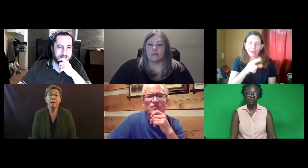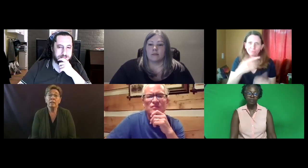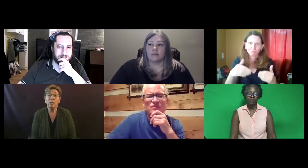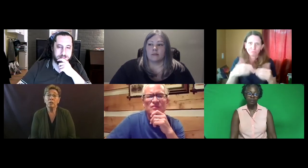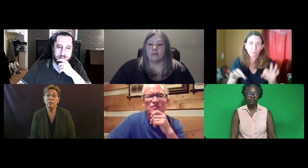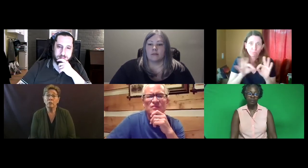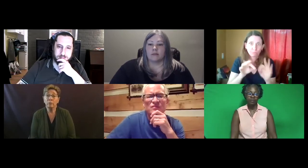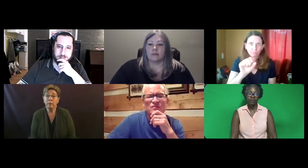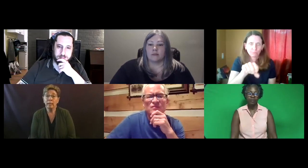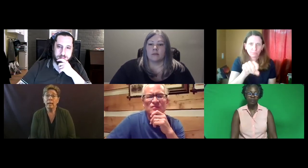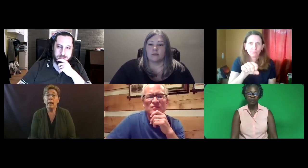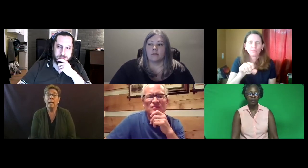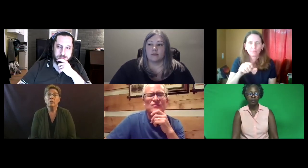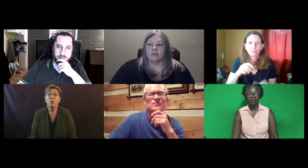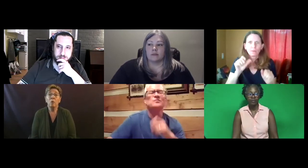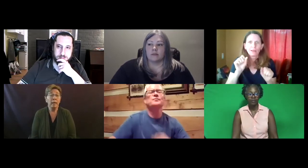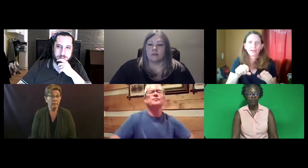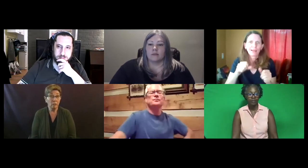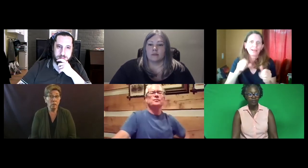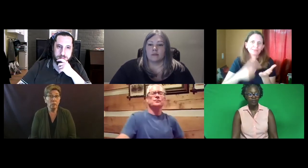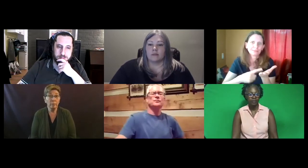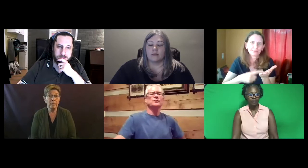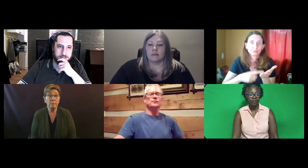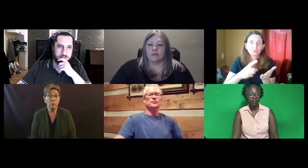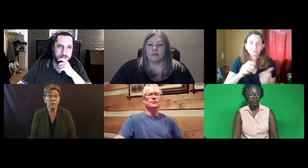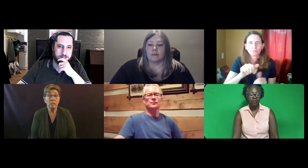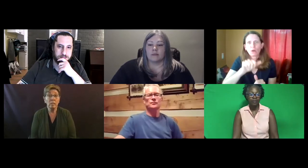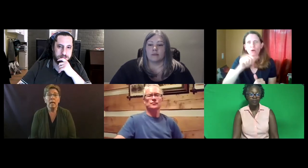educational interpreting. And so educational interpreting is important.